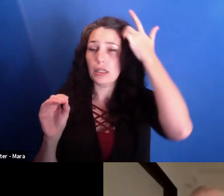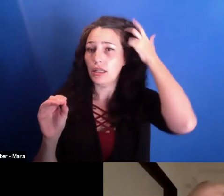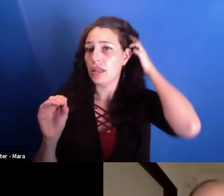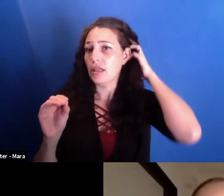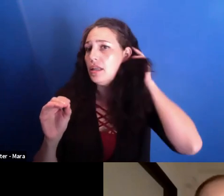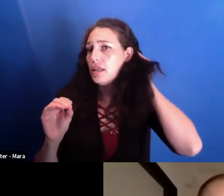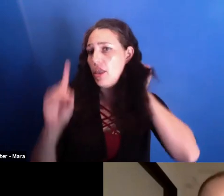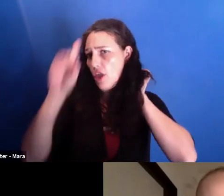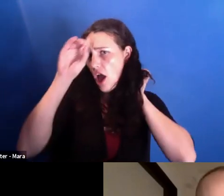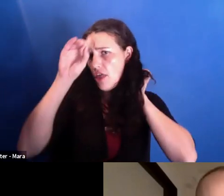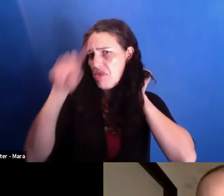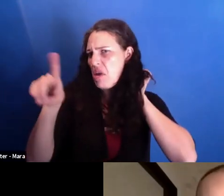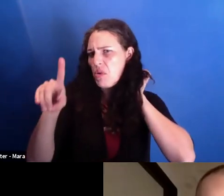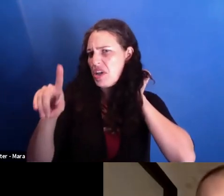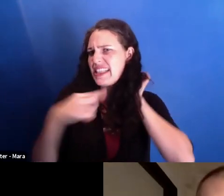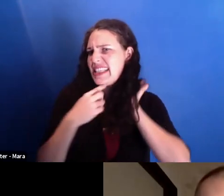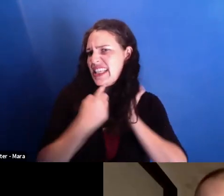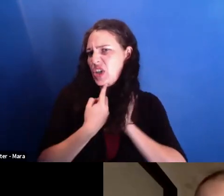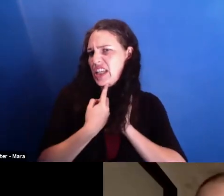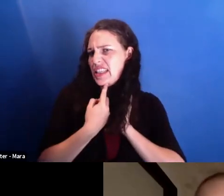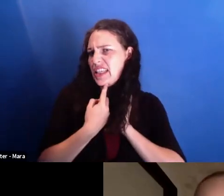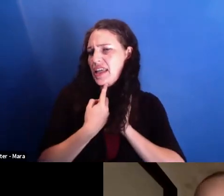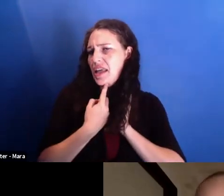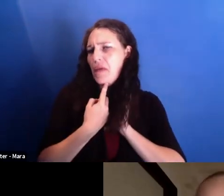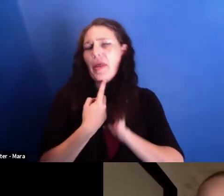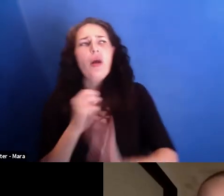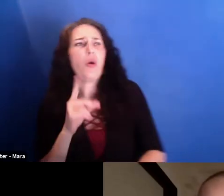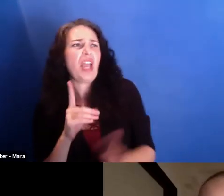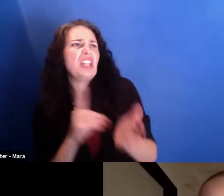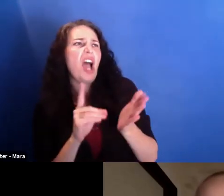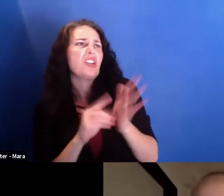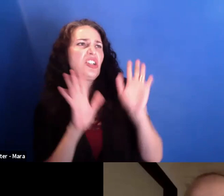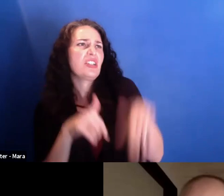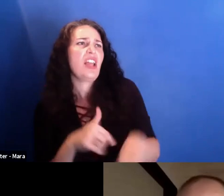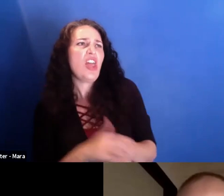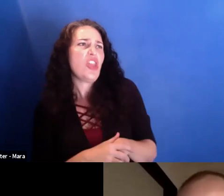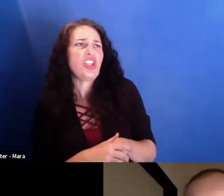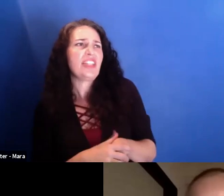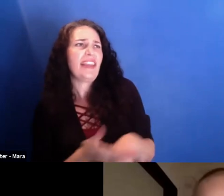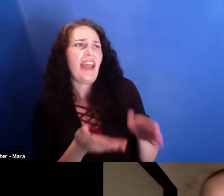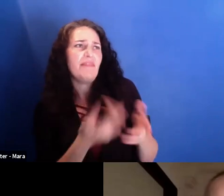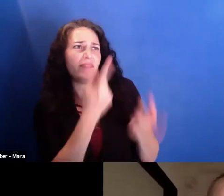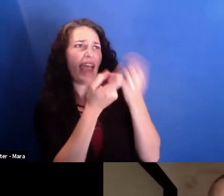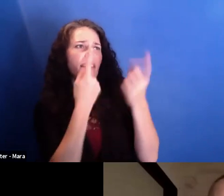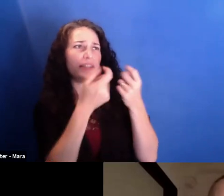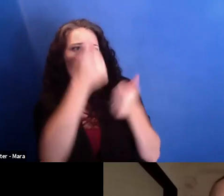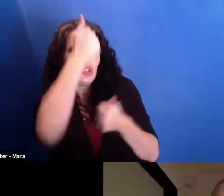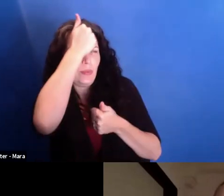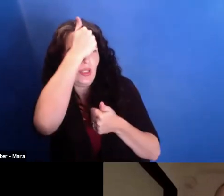[PUFFS] there are some stupid questions, and they'll go away. But they didn't go away.